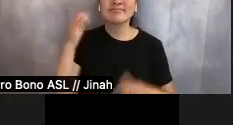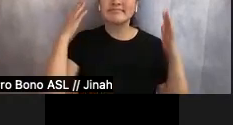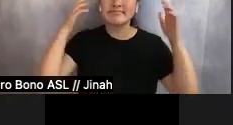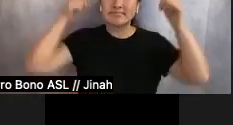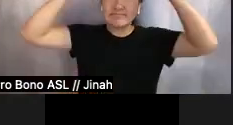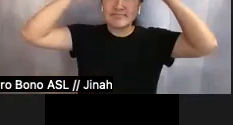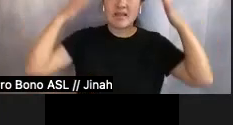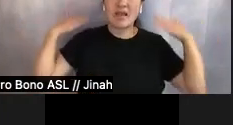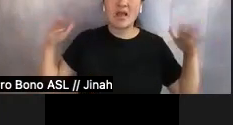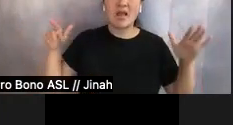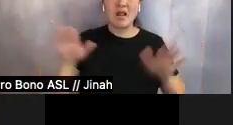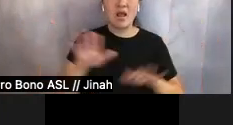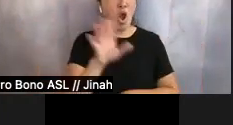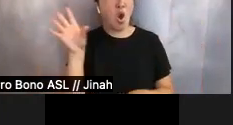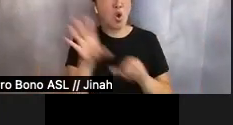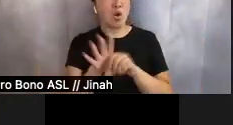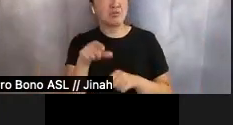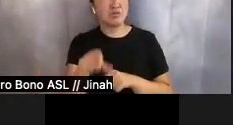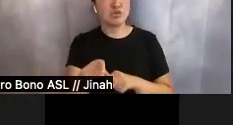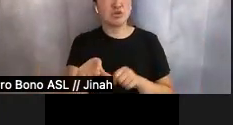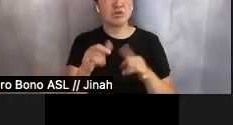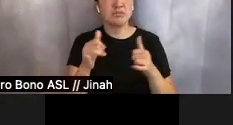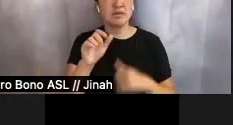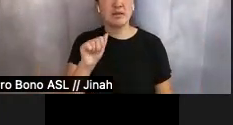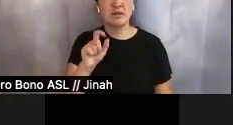"Oh [ __ ], she's playing Axiom," a voice in the darkness said.